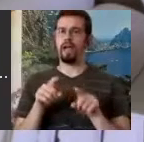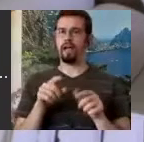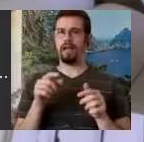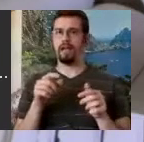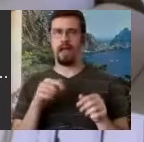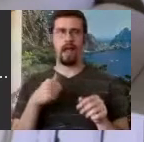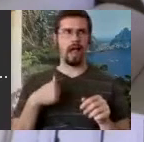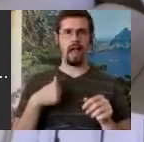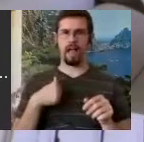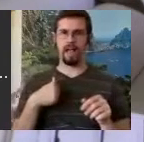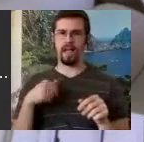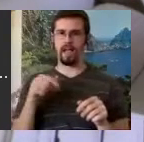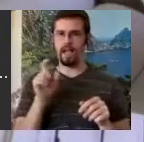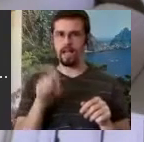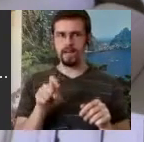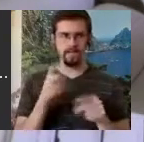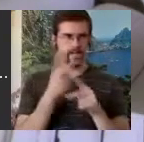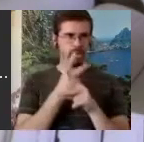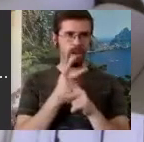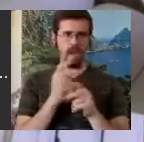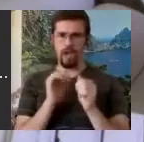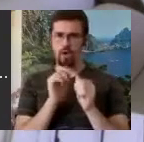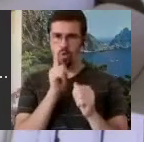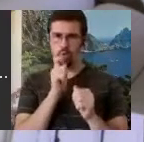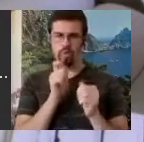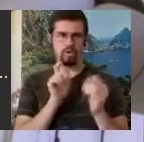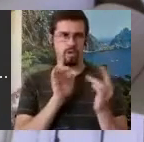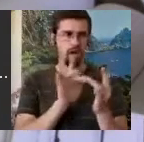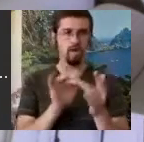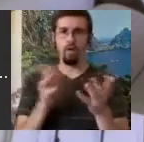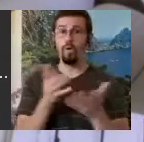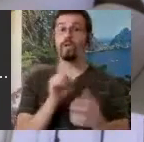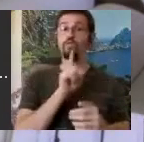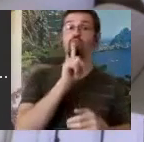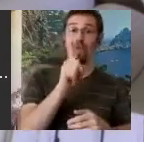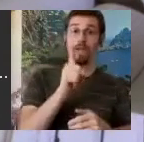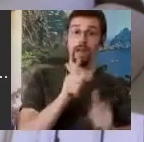language and what was real language and what isn't. To make a very long story